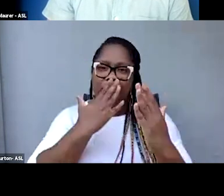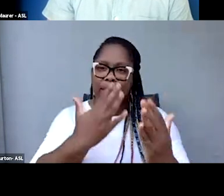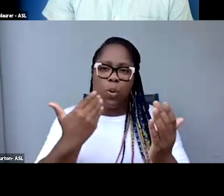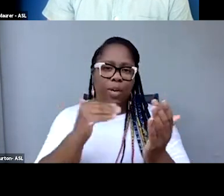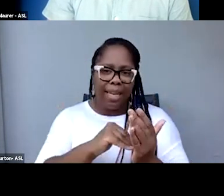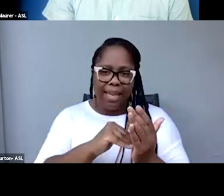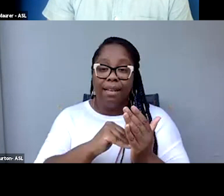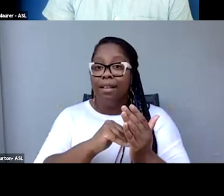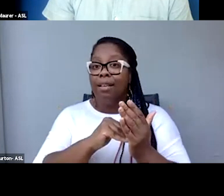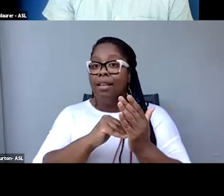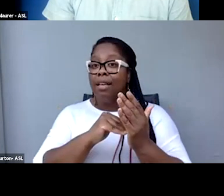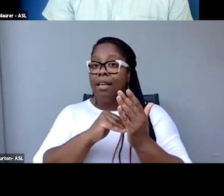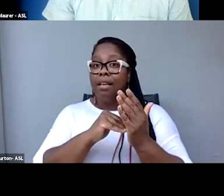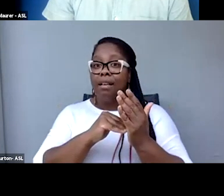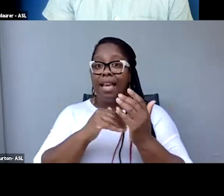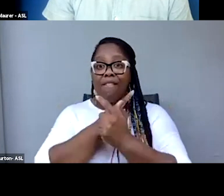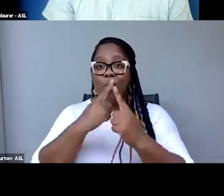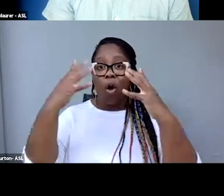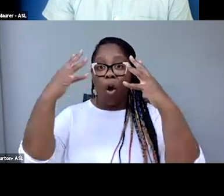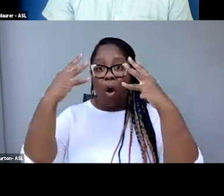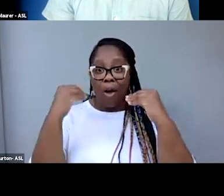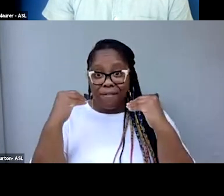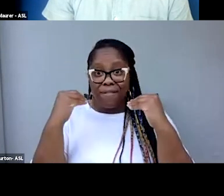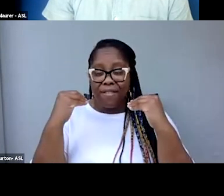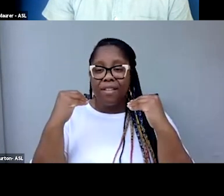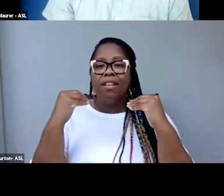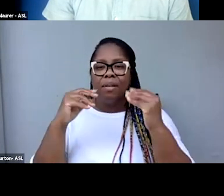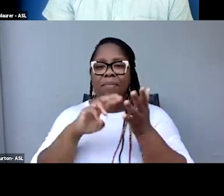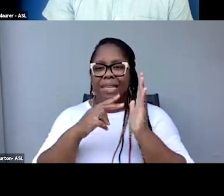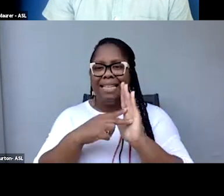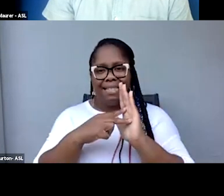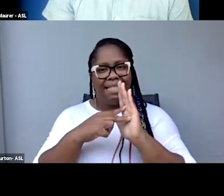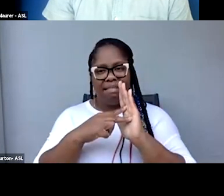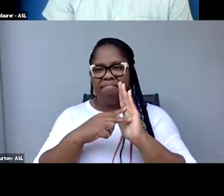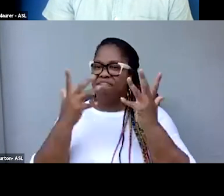We're all going to turn off our videos as a clear signal to participants that we’re